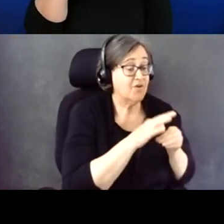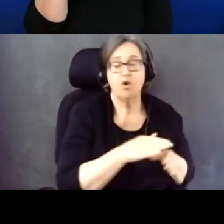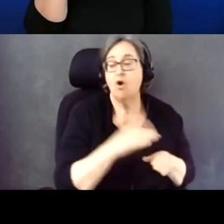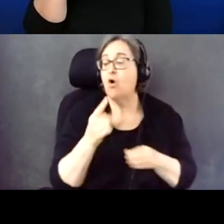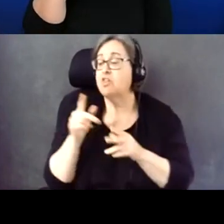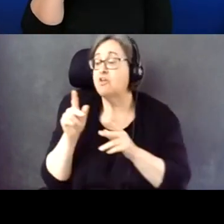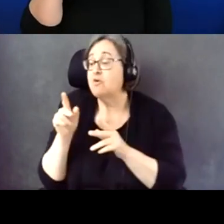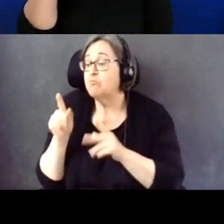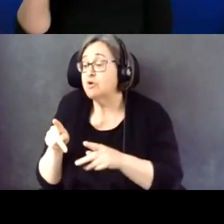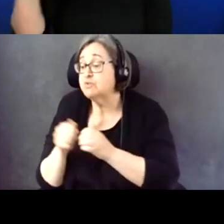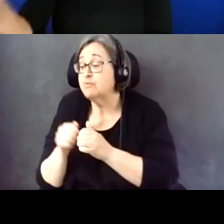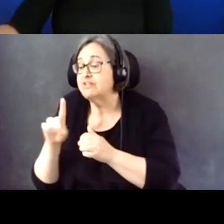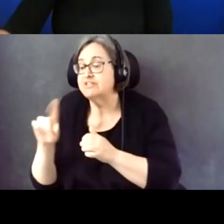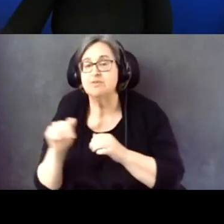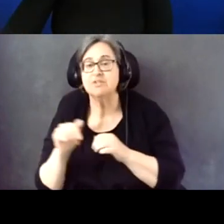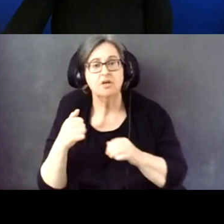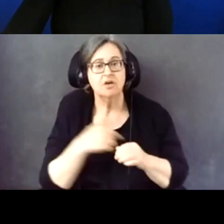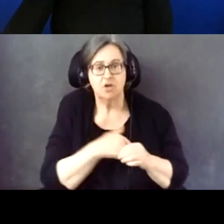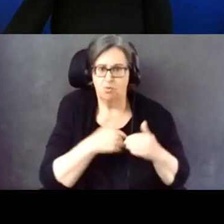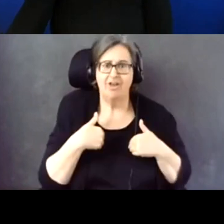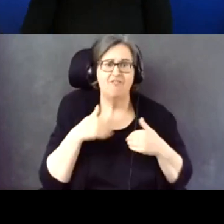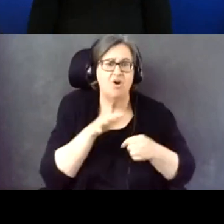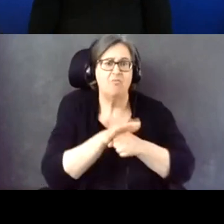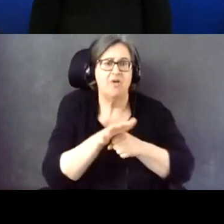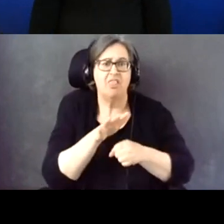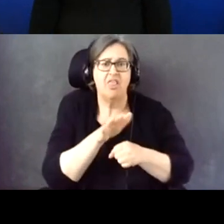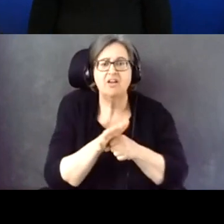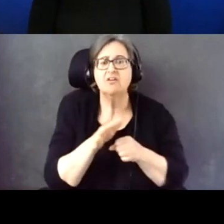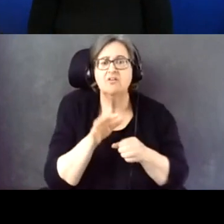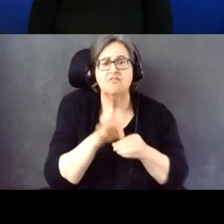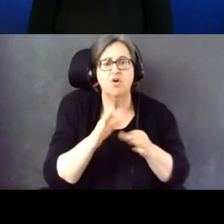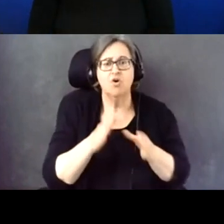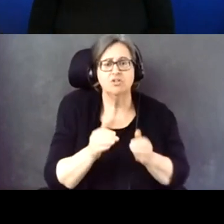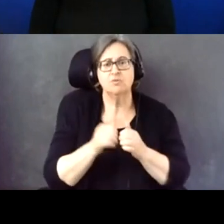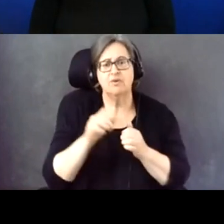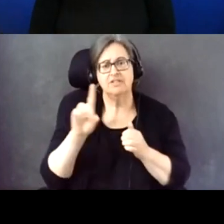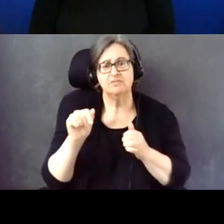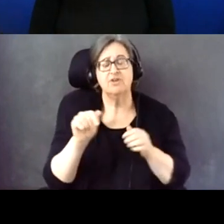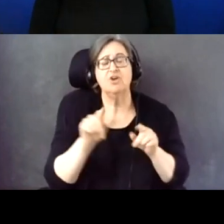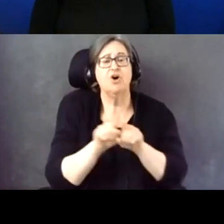We do have, I'm sure plenty of voters with disabilities that also have language access issues.